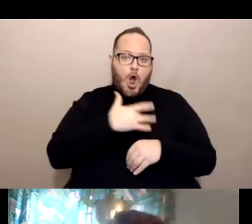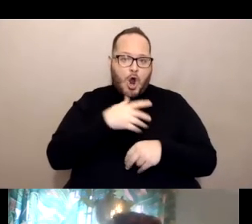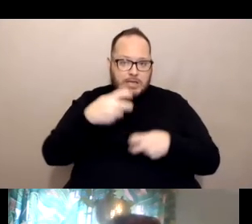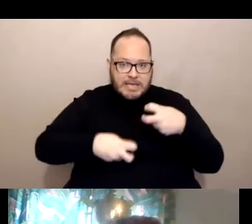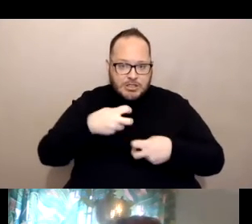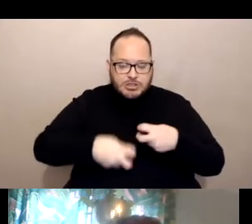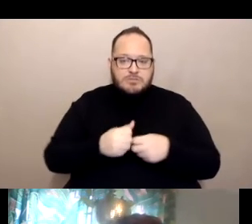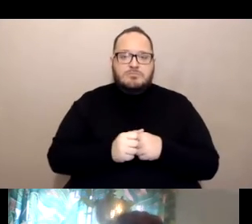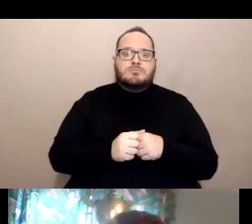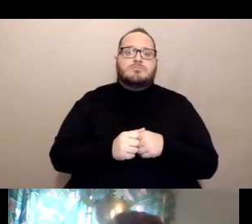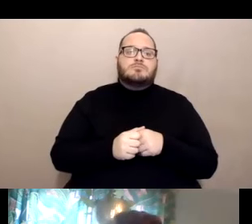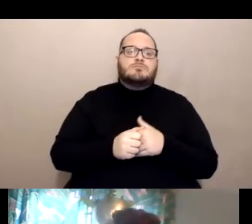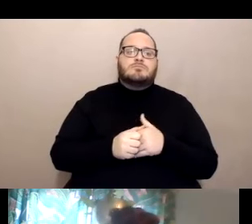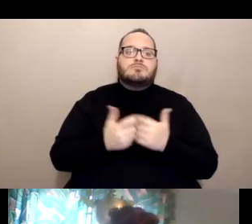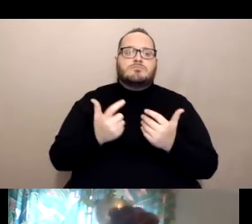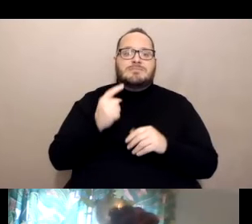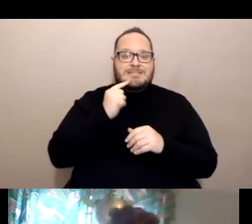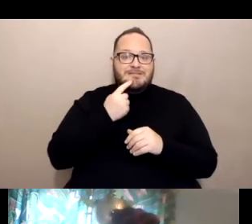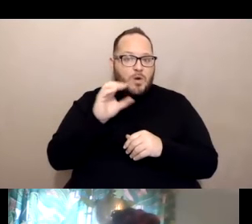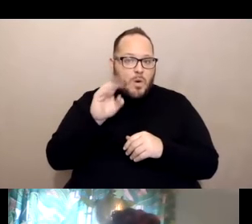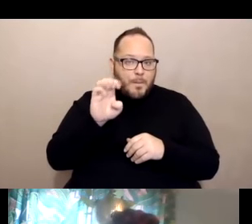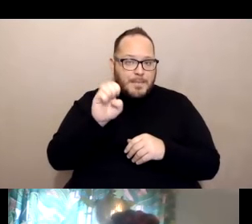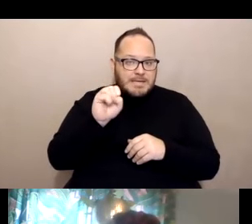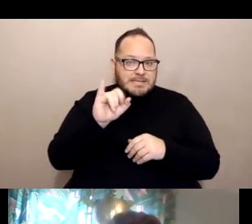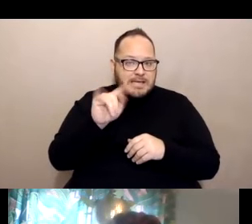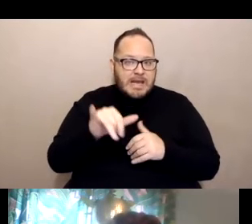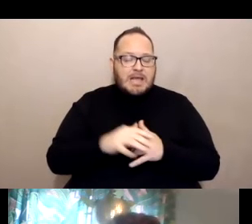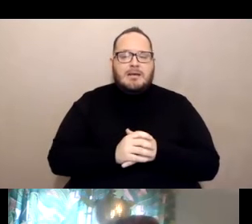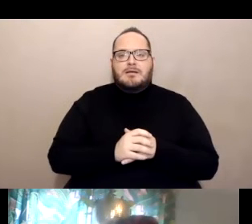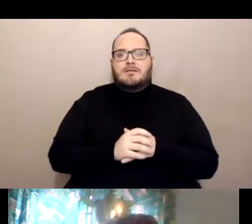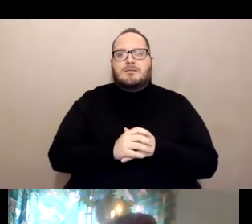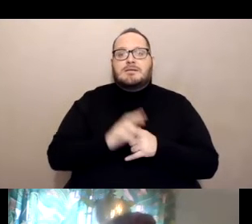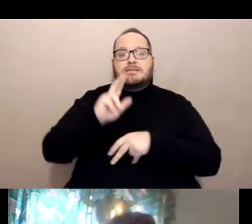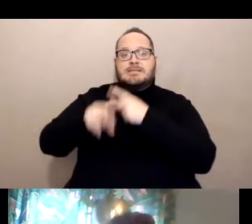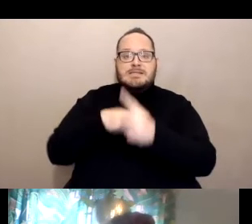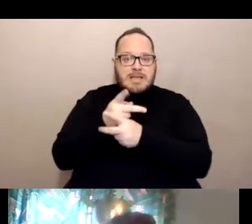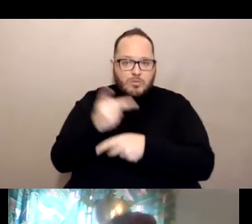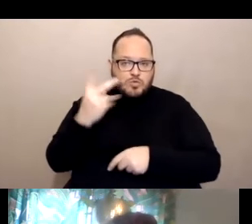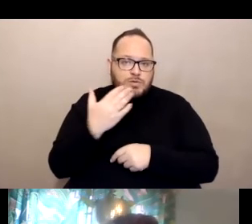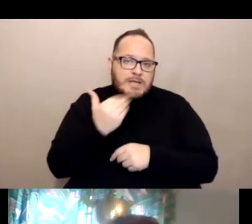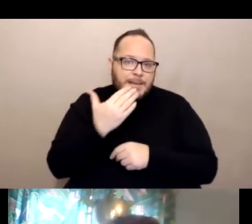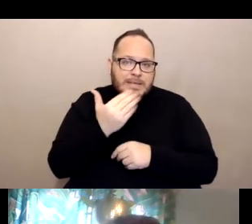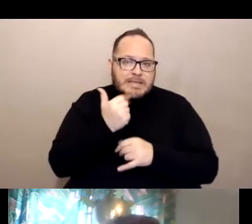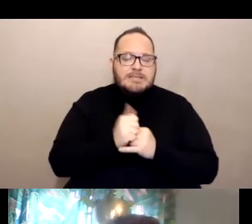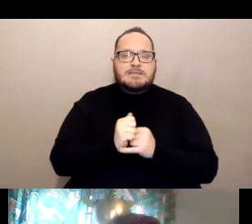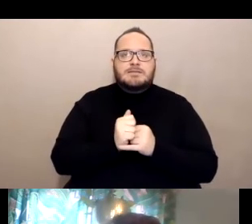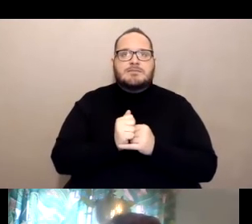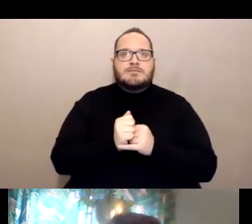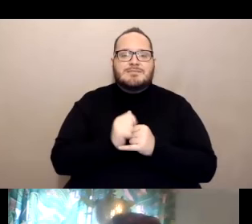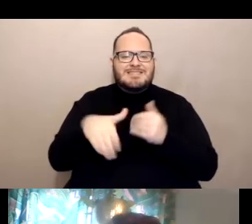individuals with severe obesity, individuals with type two diabetes. Next slide, please.